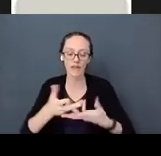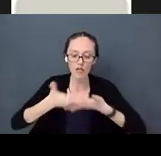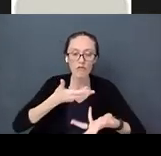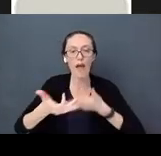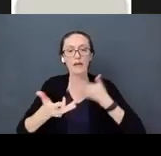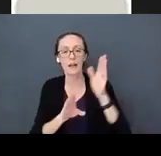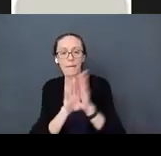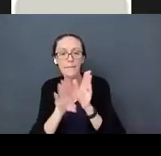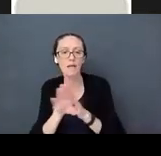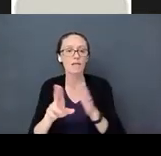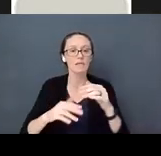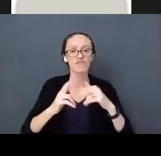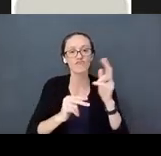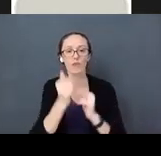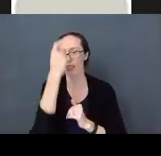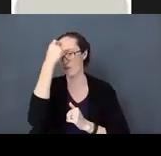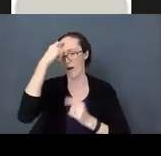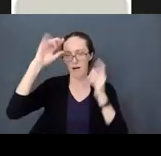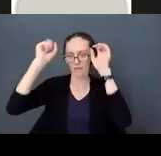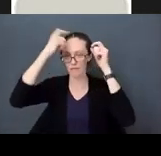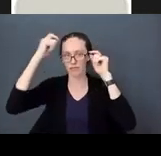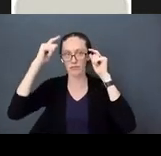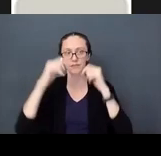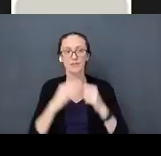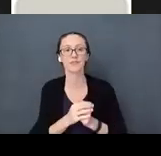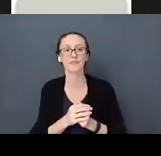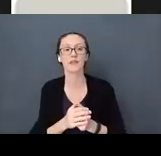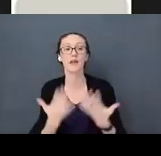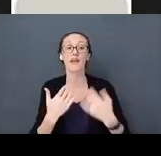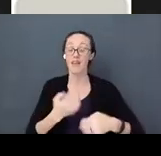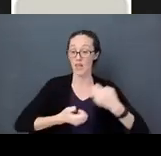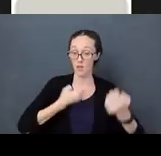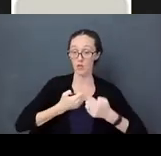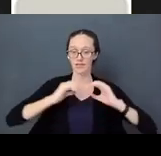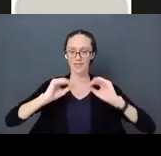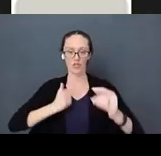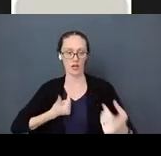Emotions teach empathy. It is so powerful that it can change the developing nervous systems